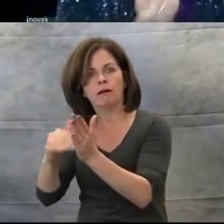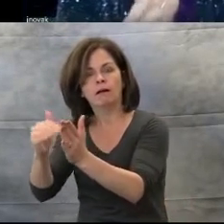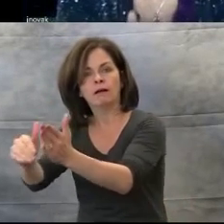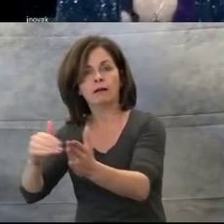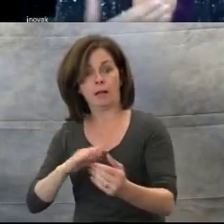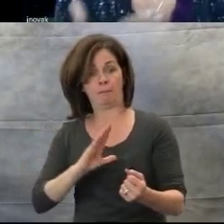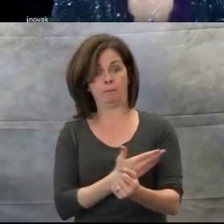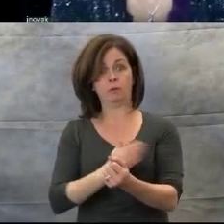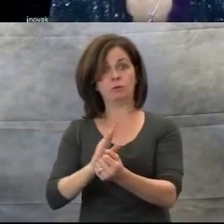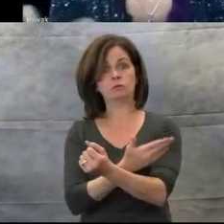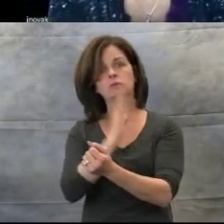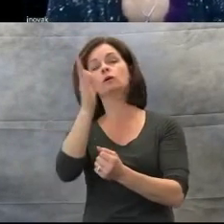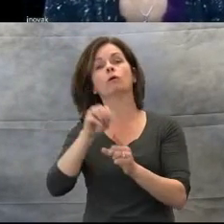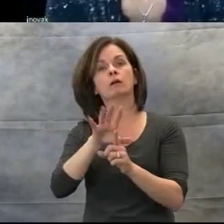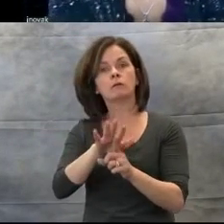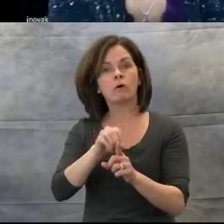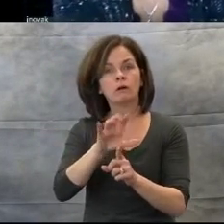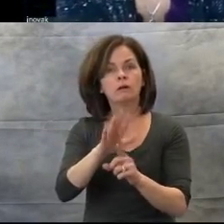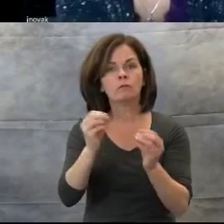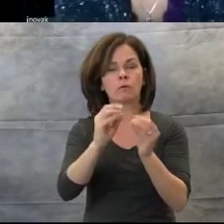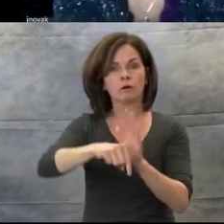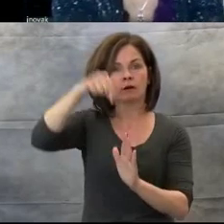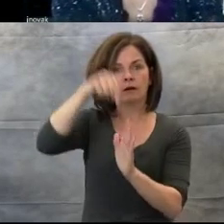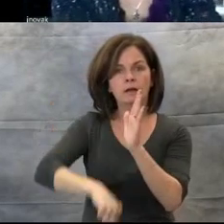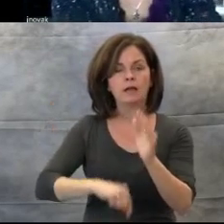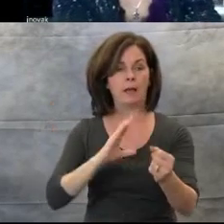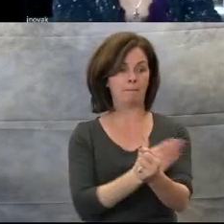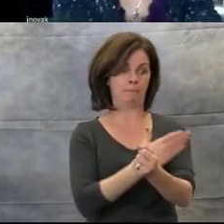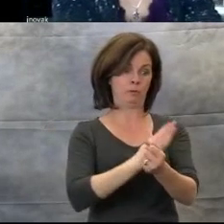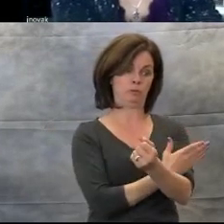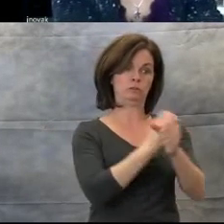for more exposure to concepts.